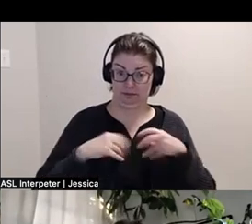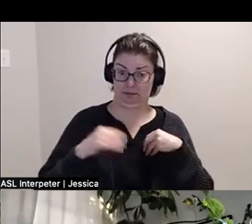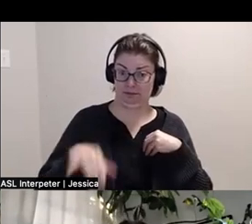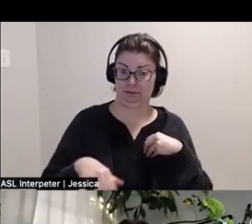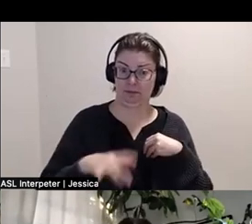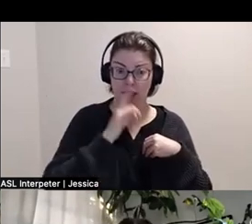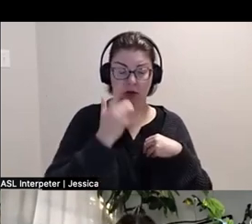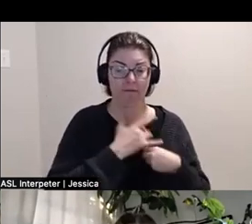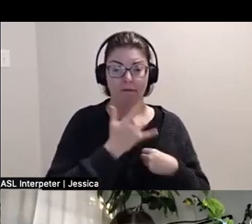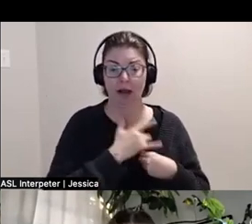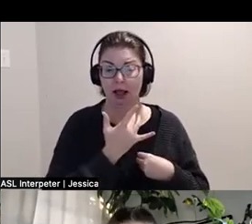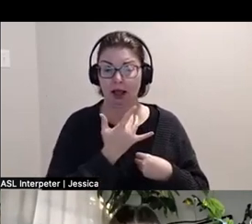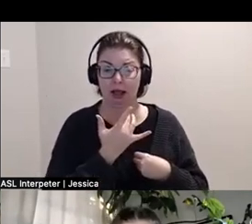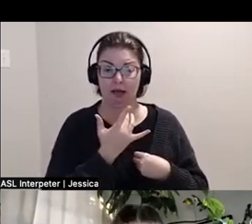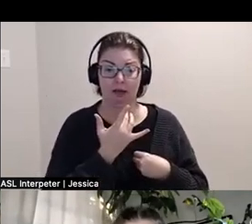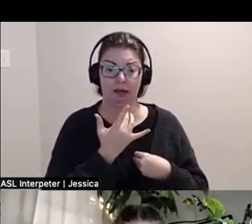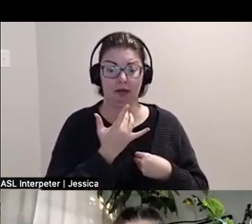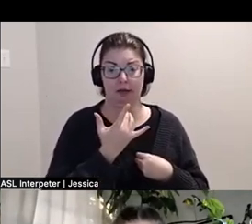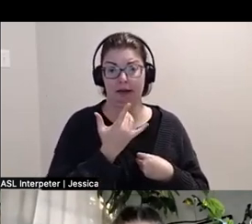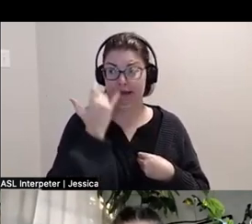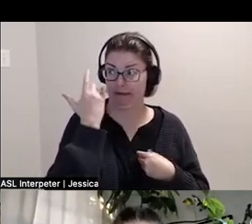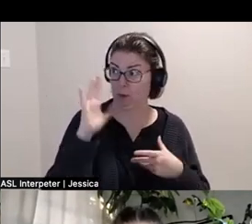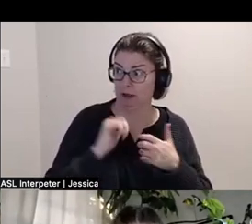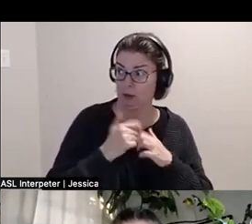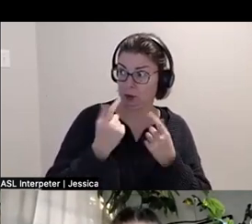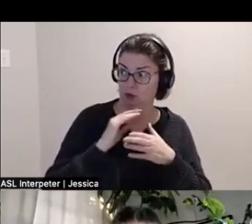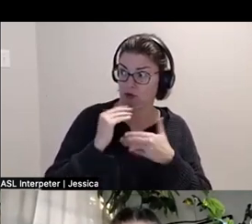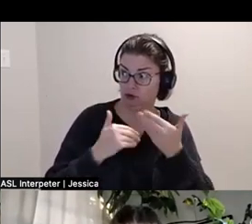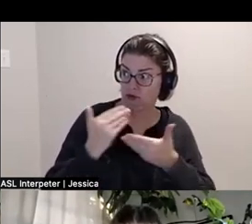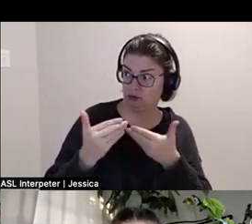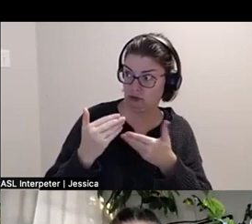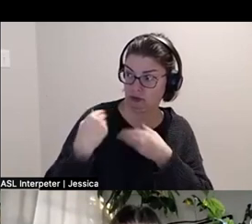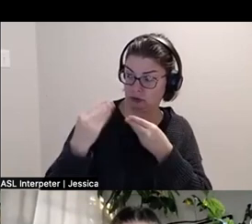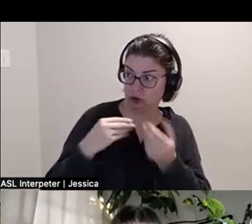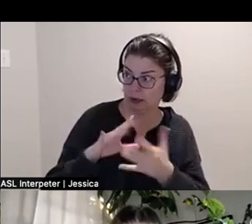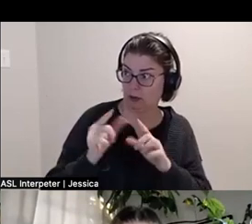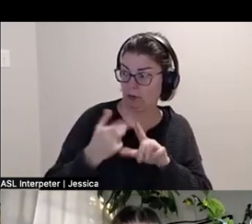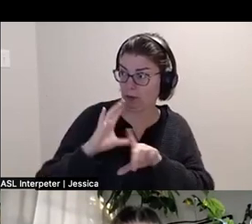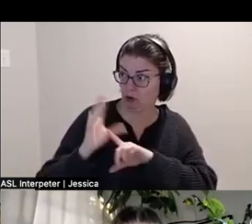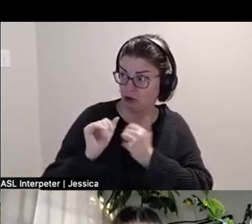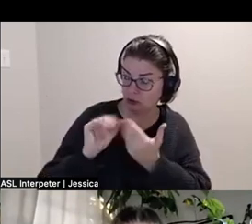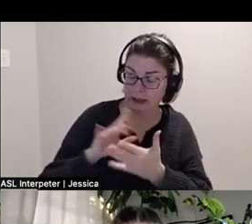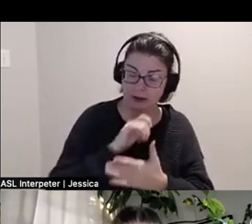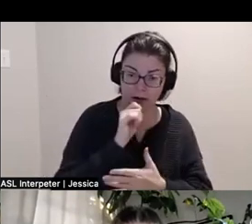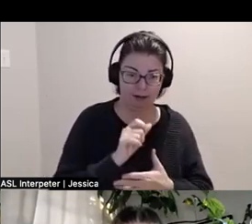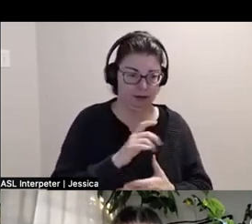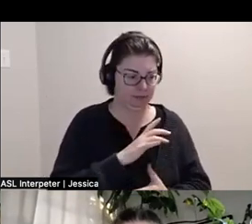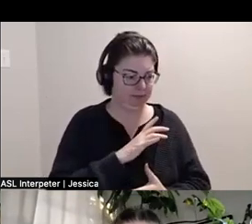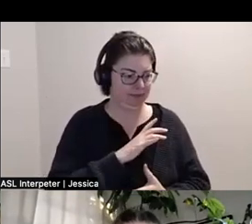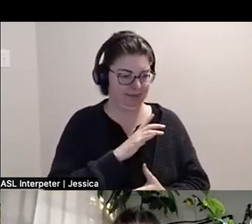if I don't know how to do something traditionally or based off of culture, it's not actually valid.